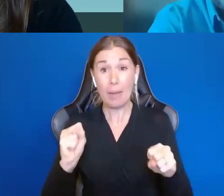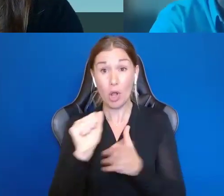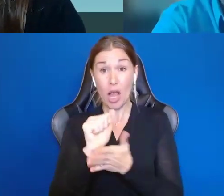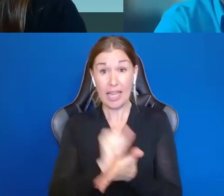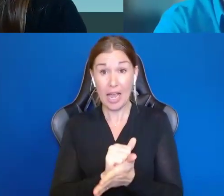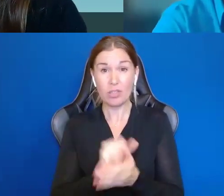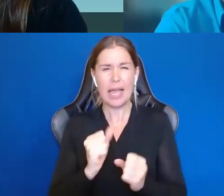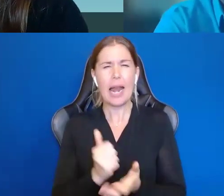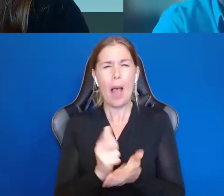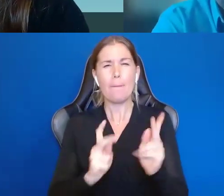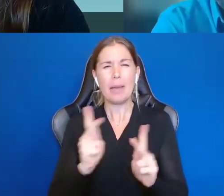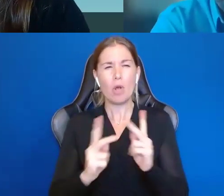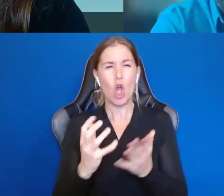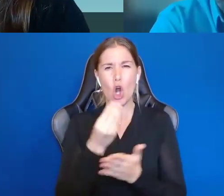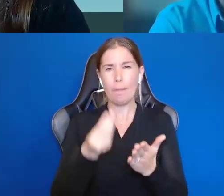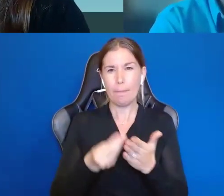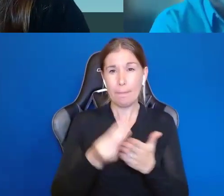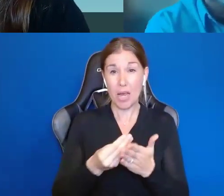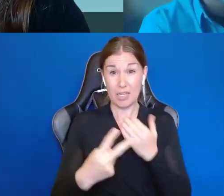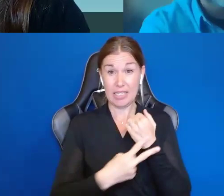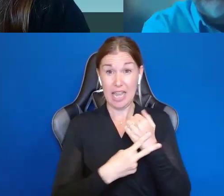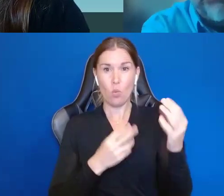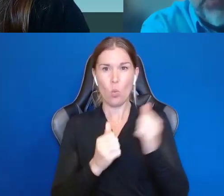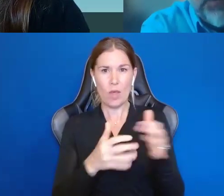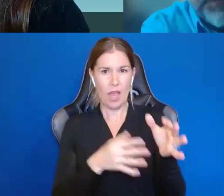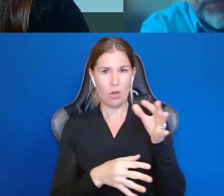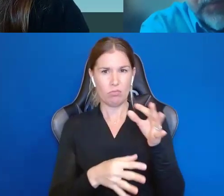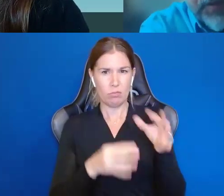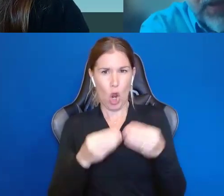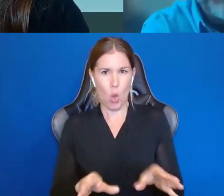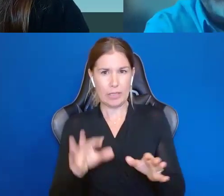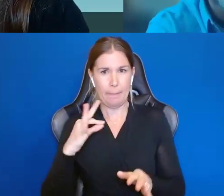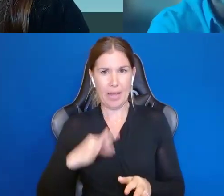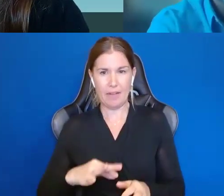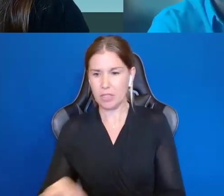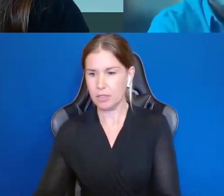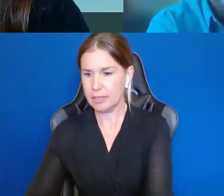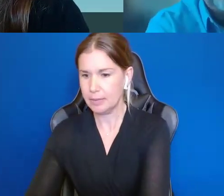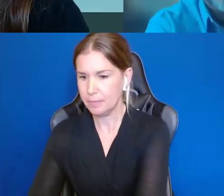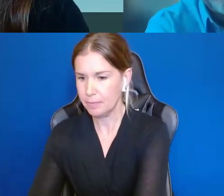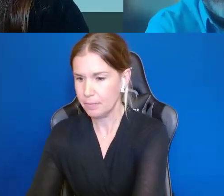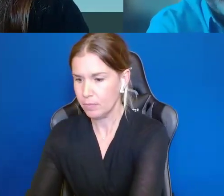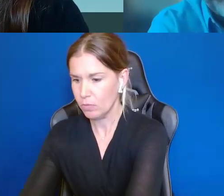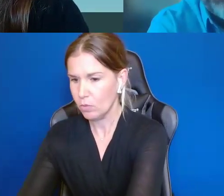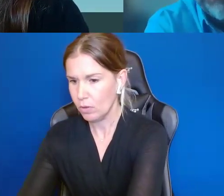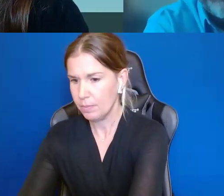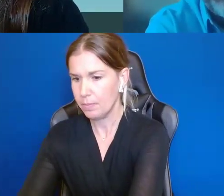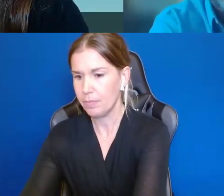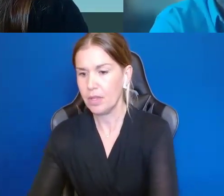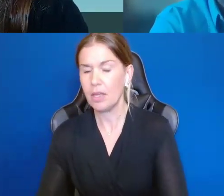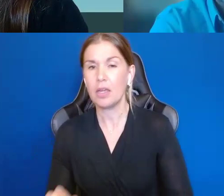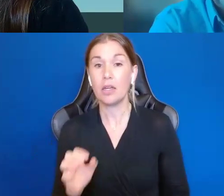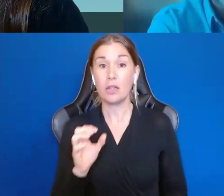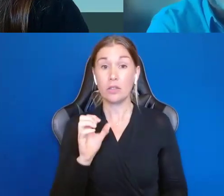save money without losing their benefits. But what they can also do, because the person that holds the account is charged